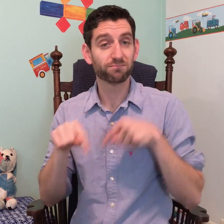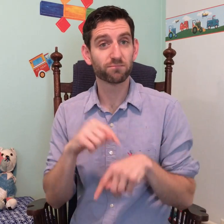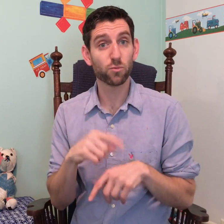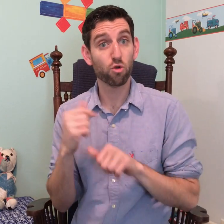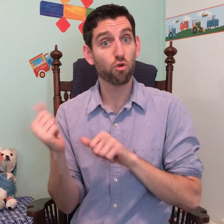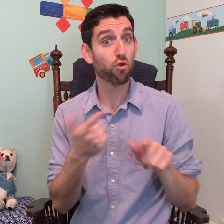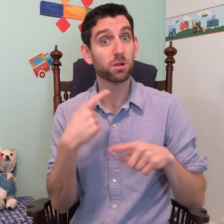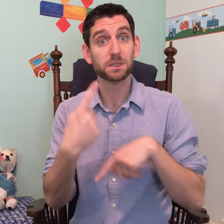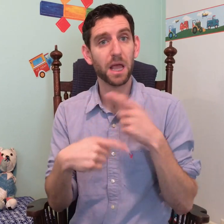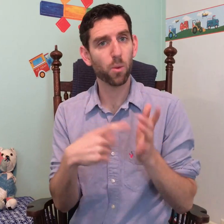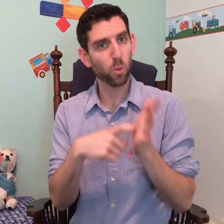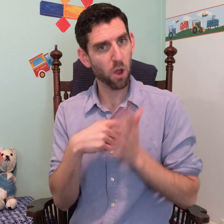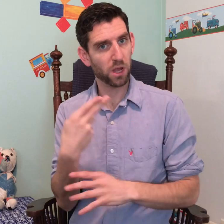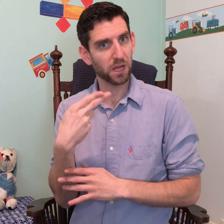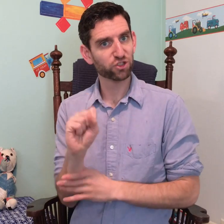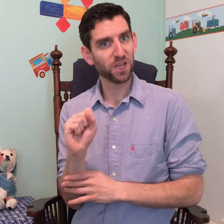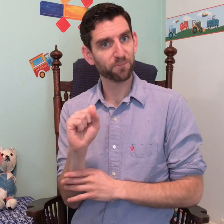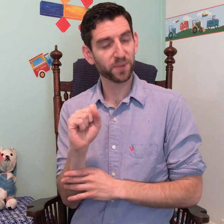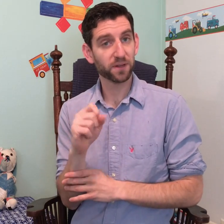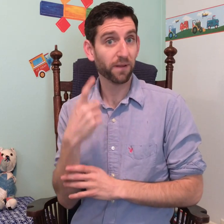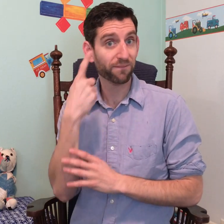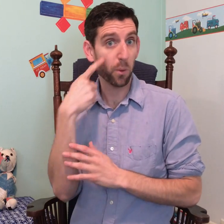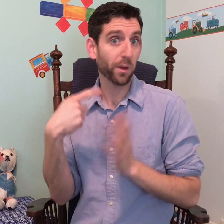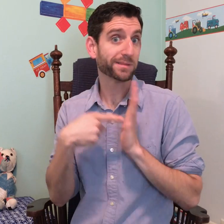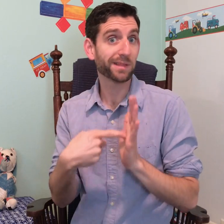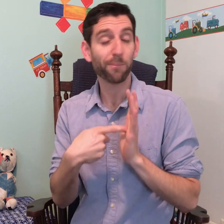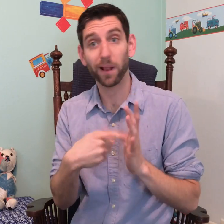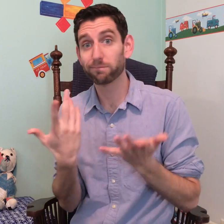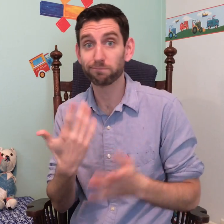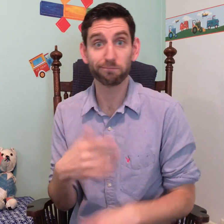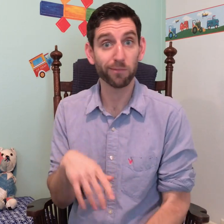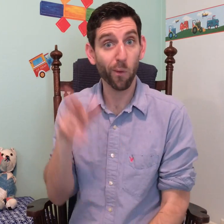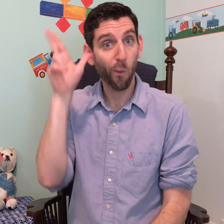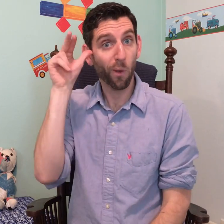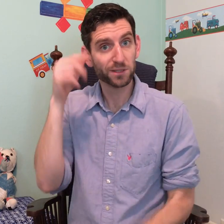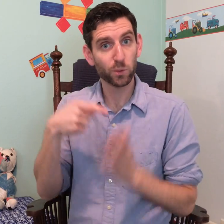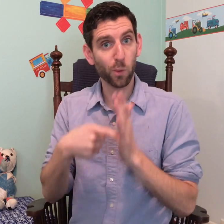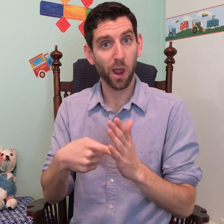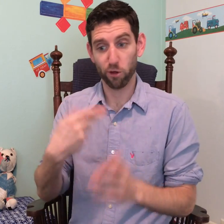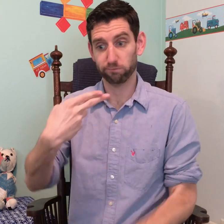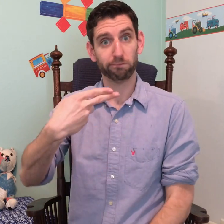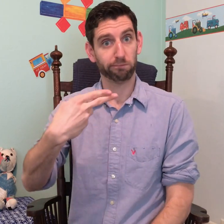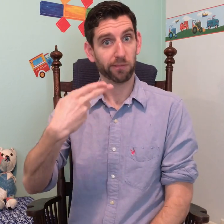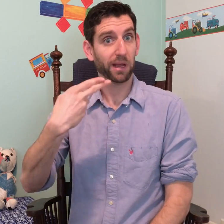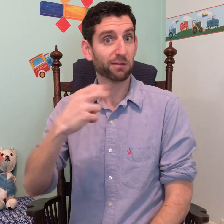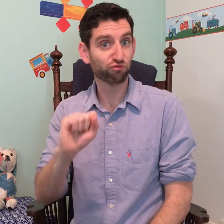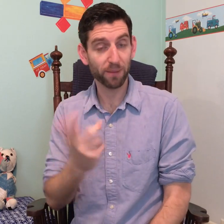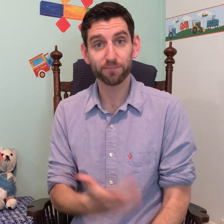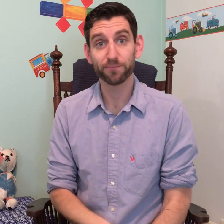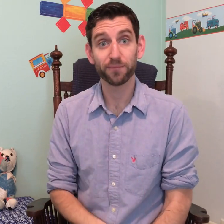If we think about how all signs have handshapes, for example, the sign for HORSE uses the H (or U) handshape.